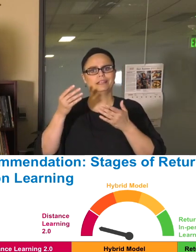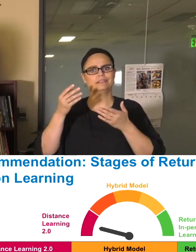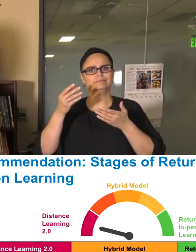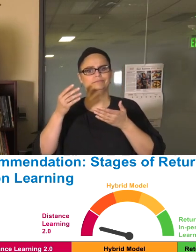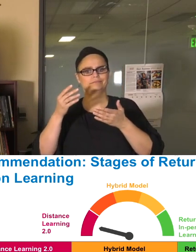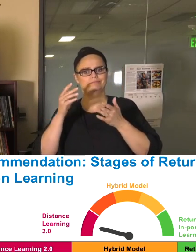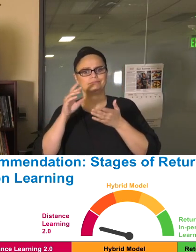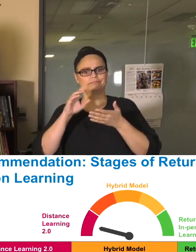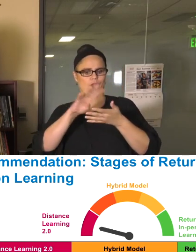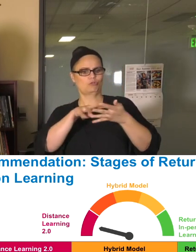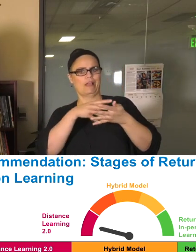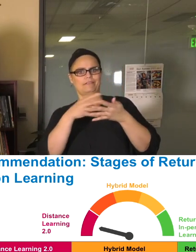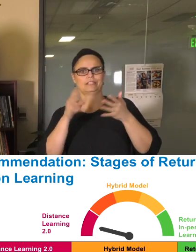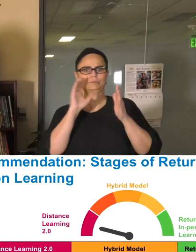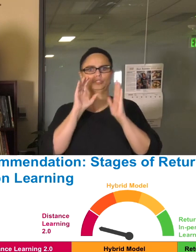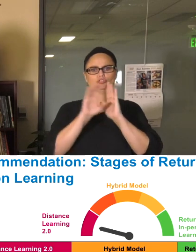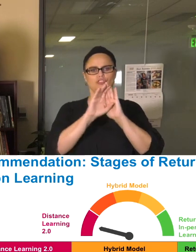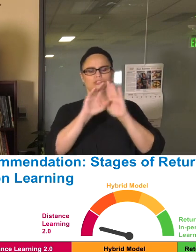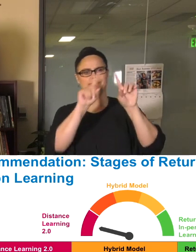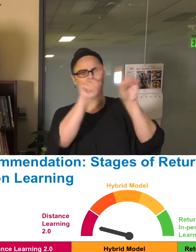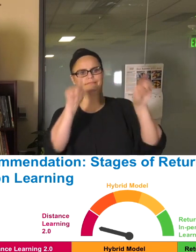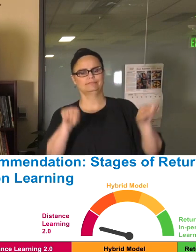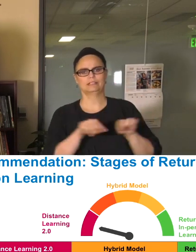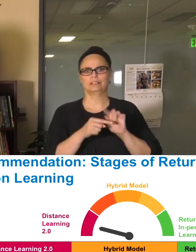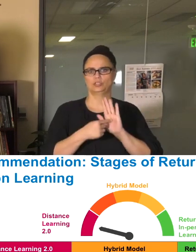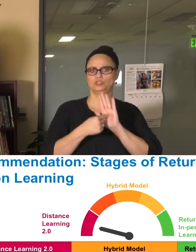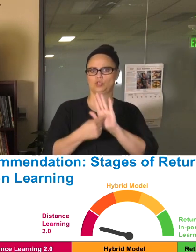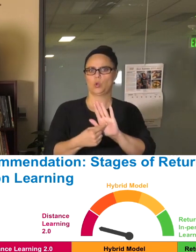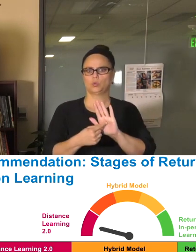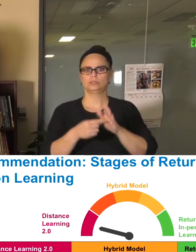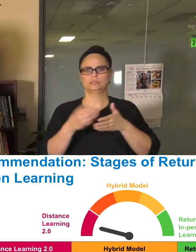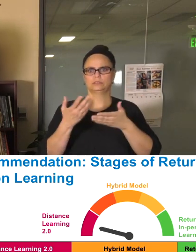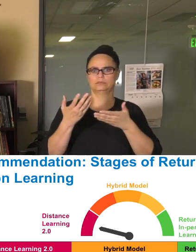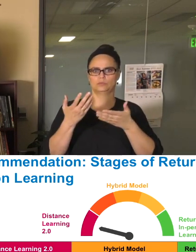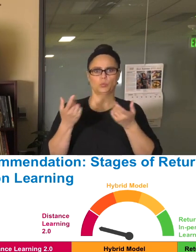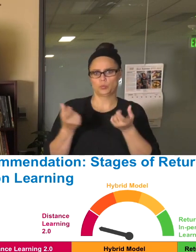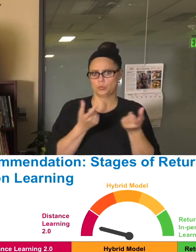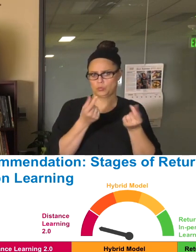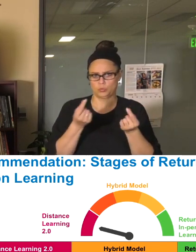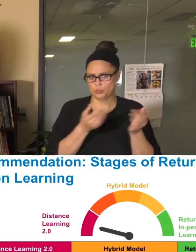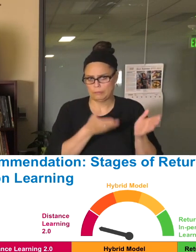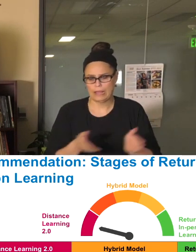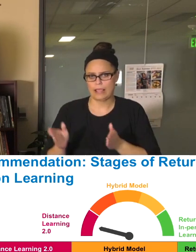you through the various stages of that. I want to share the Distance Learning 2.0 where we